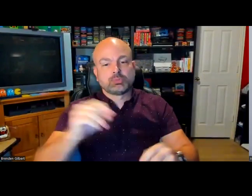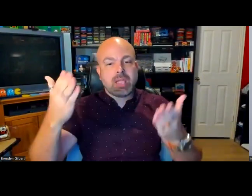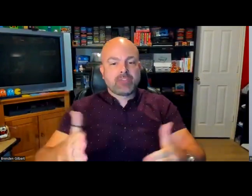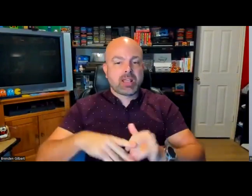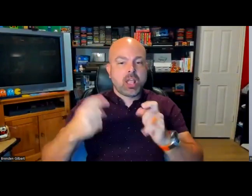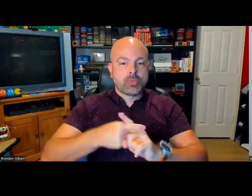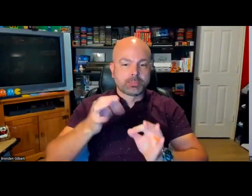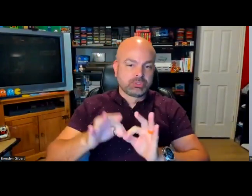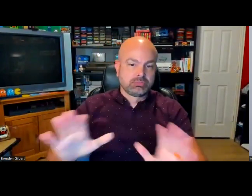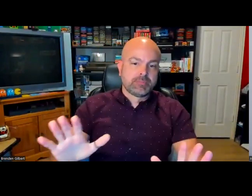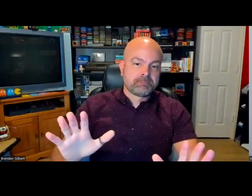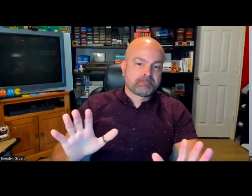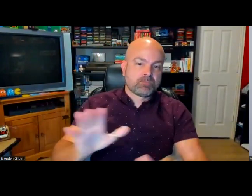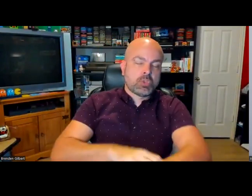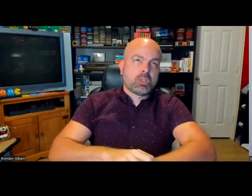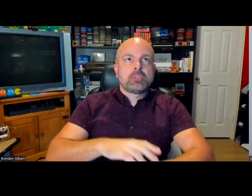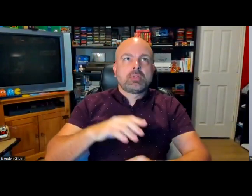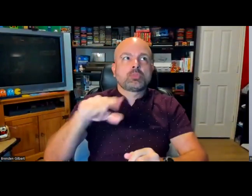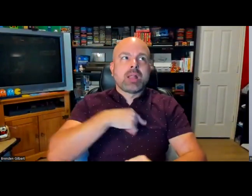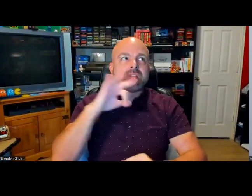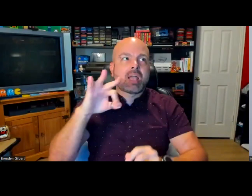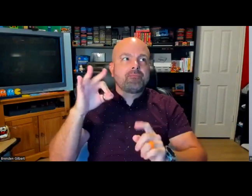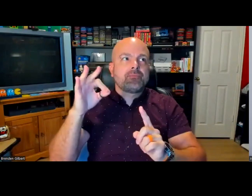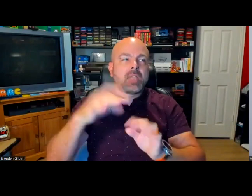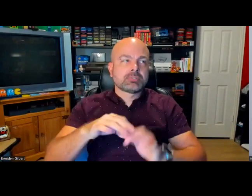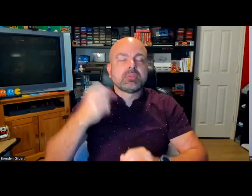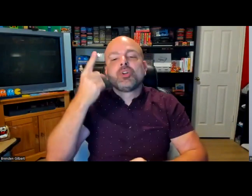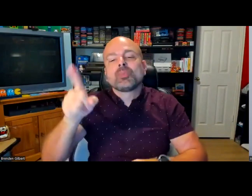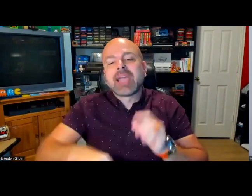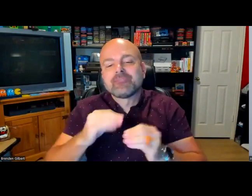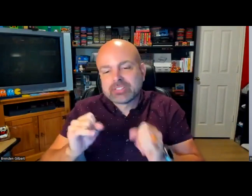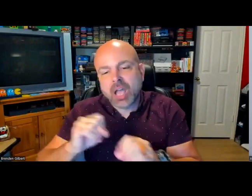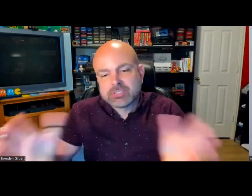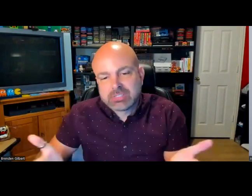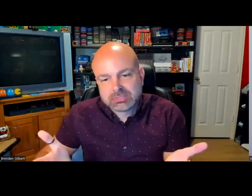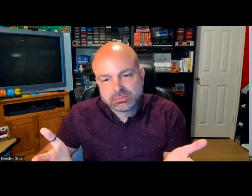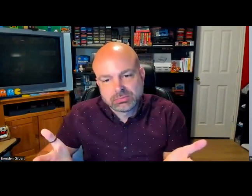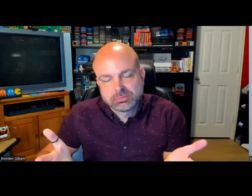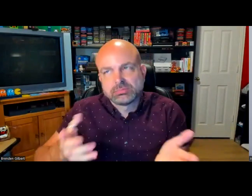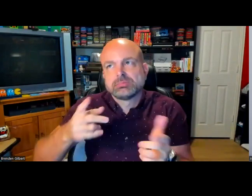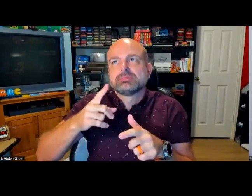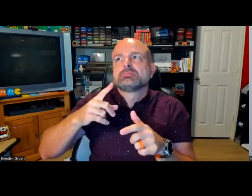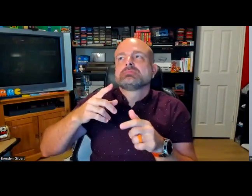because it is there does not mean it is good enough. Check the accuracy. The quality of captions -- obviously you can't